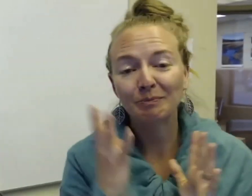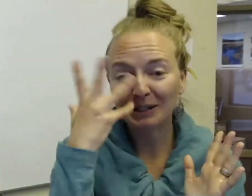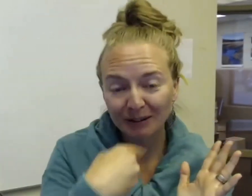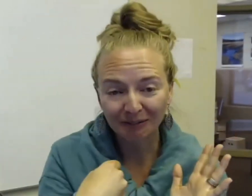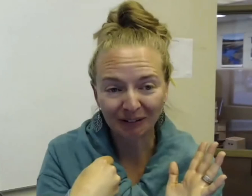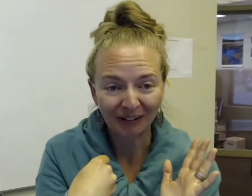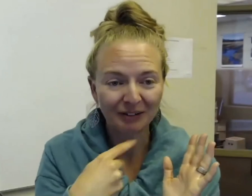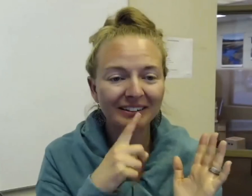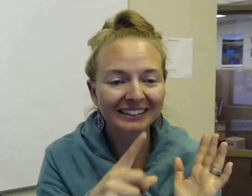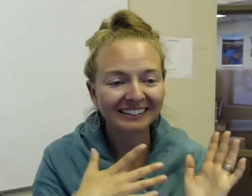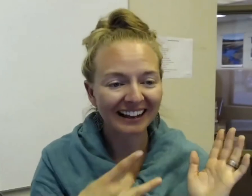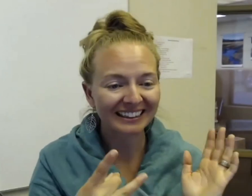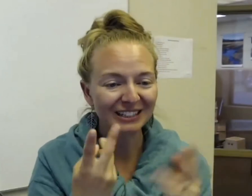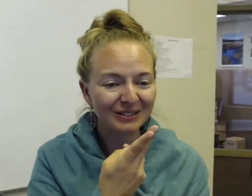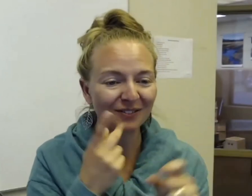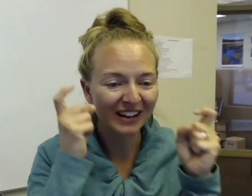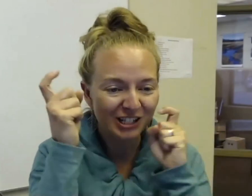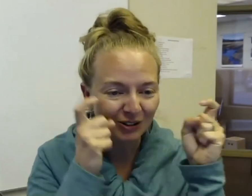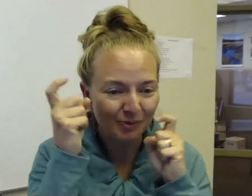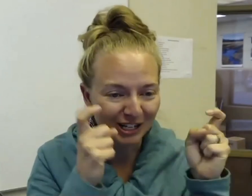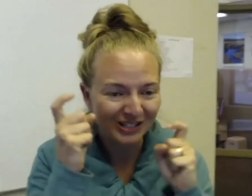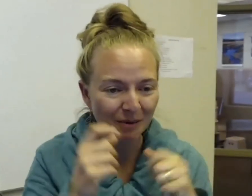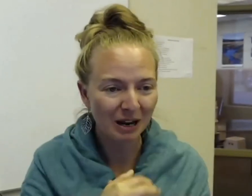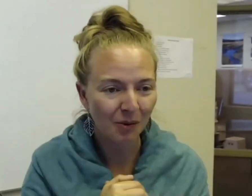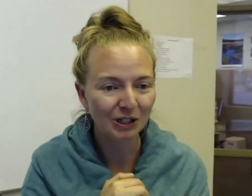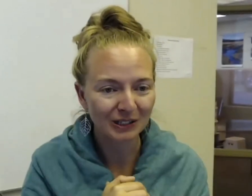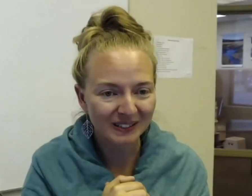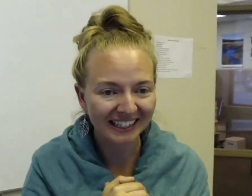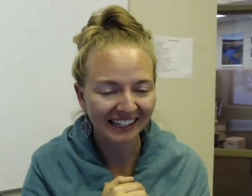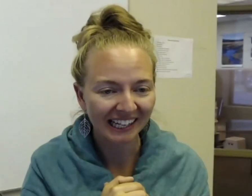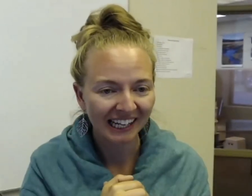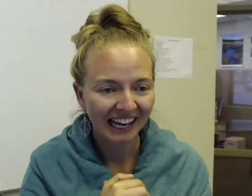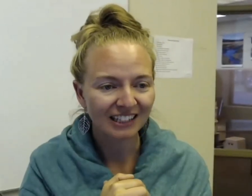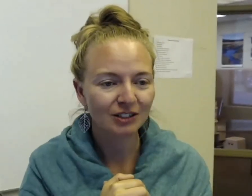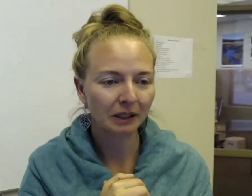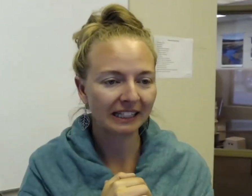I really like the use of the facial expressions that people were using, and just, really,